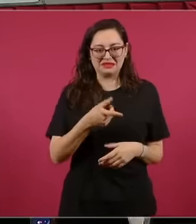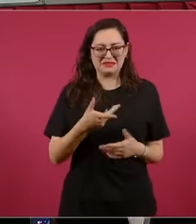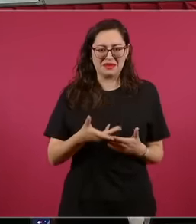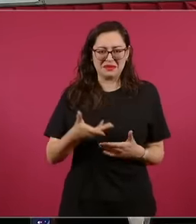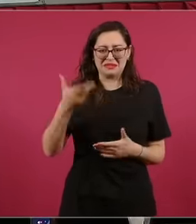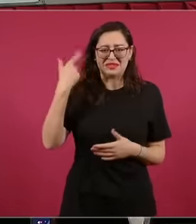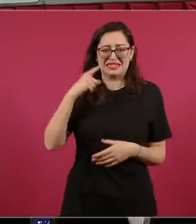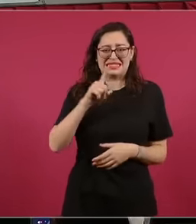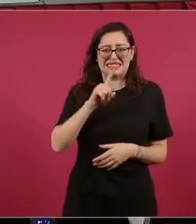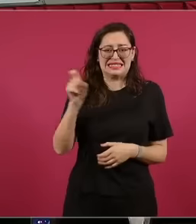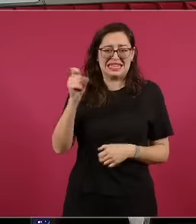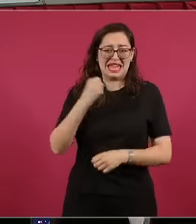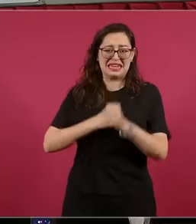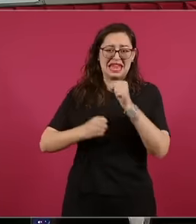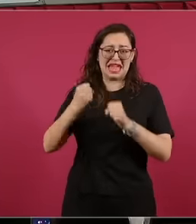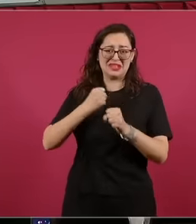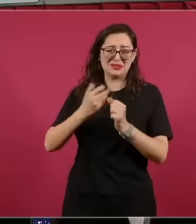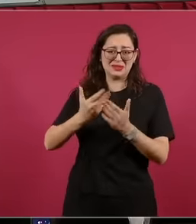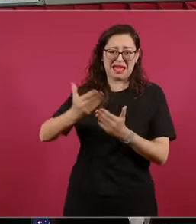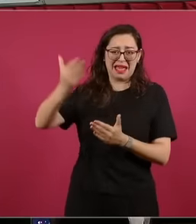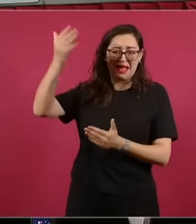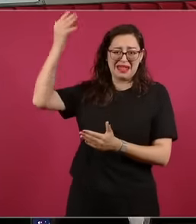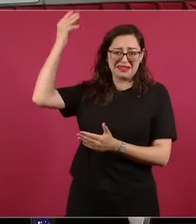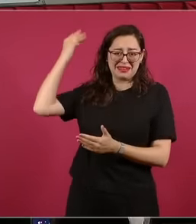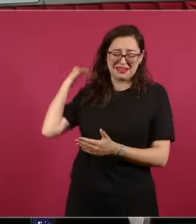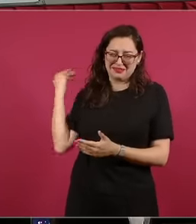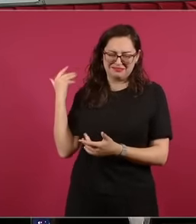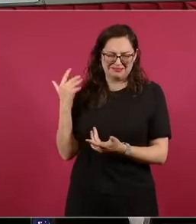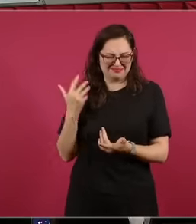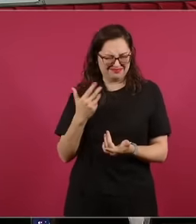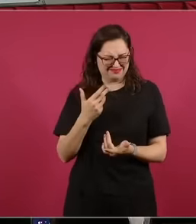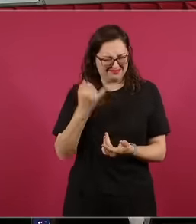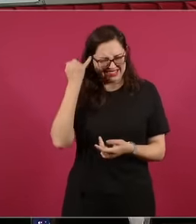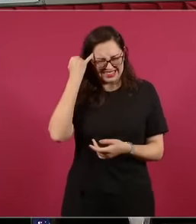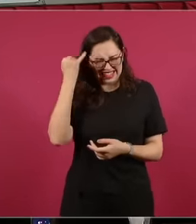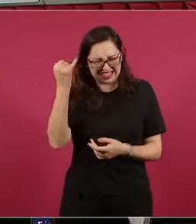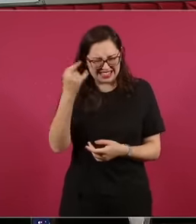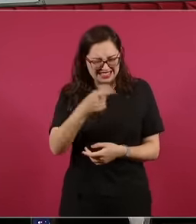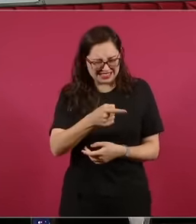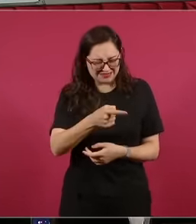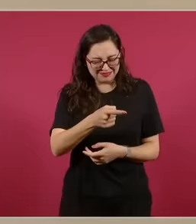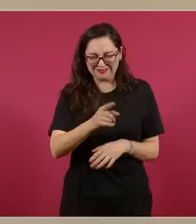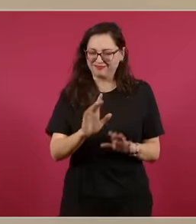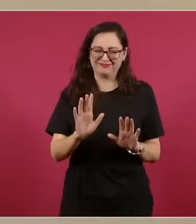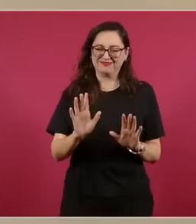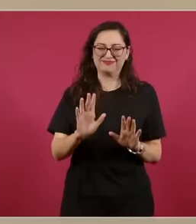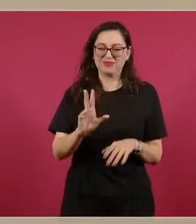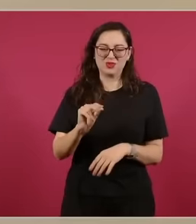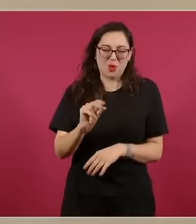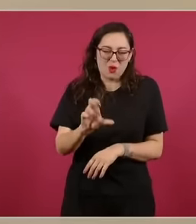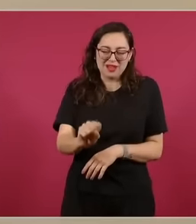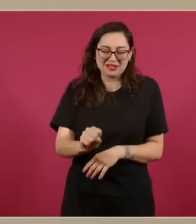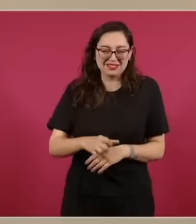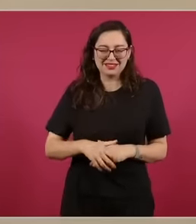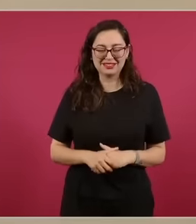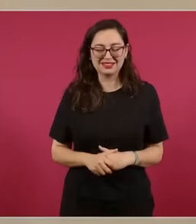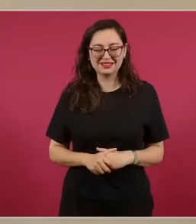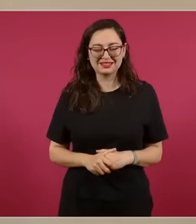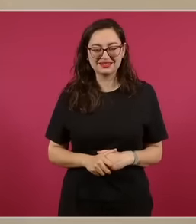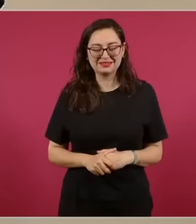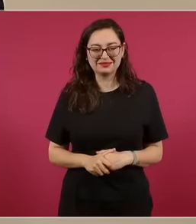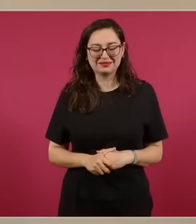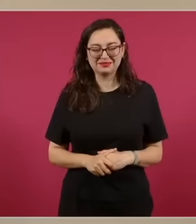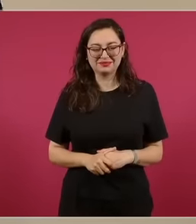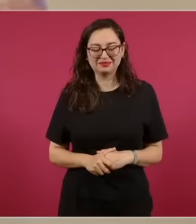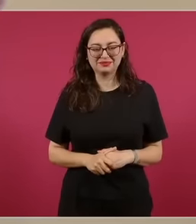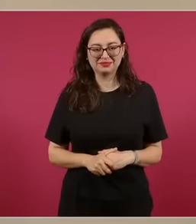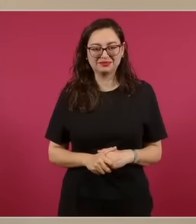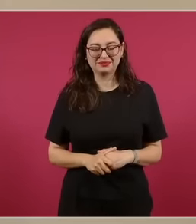years ago. I am also making this